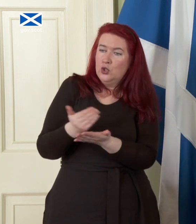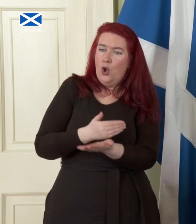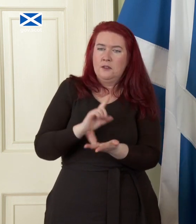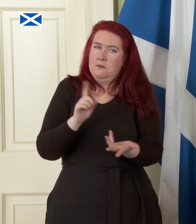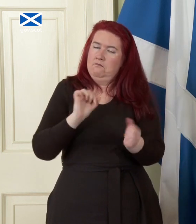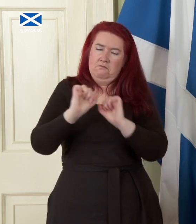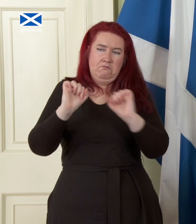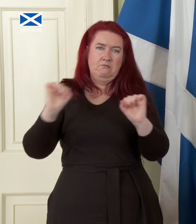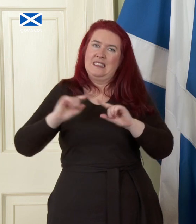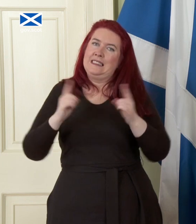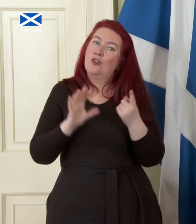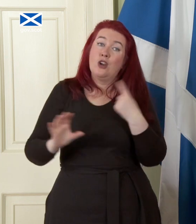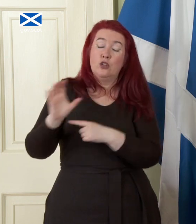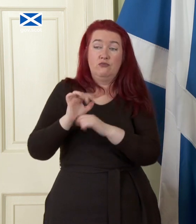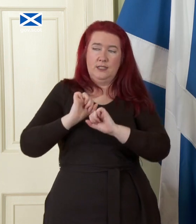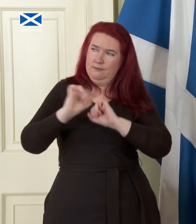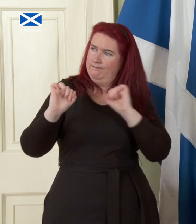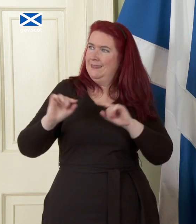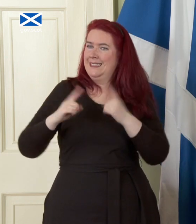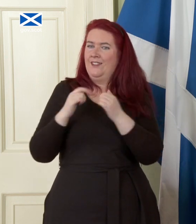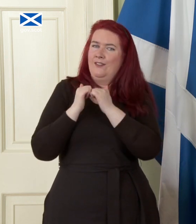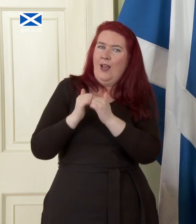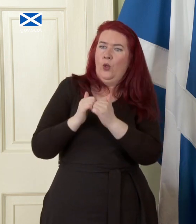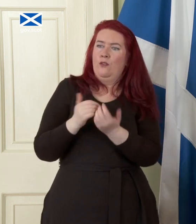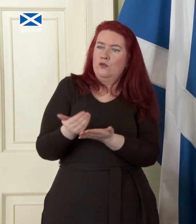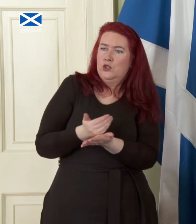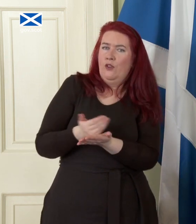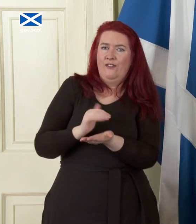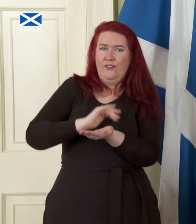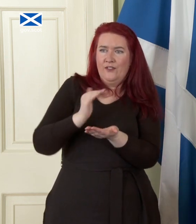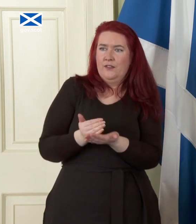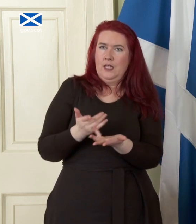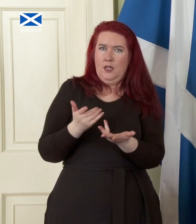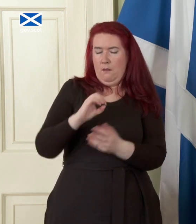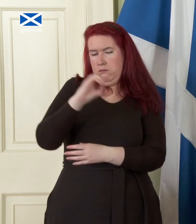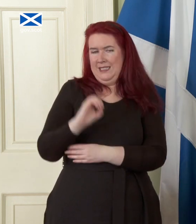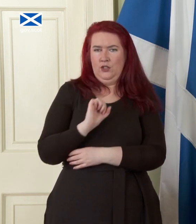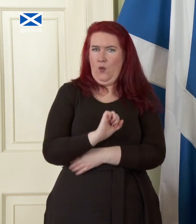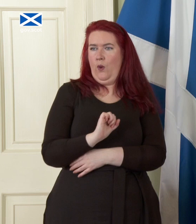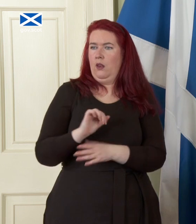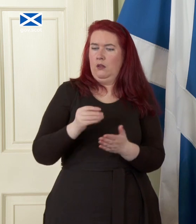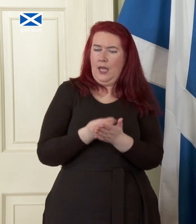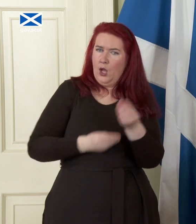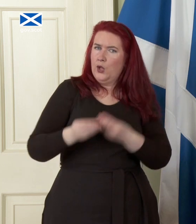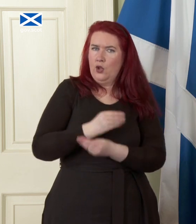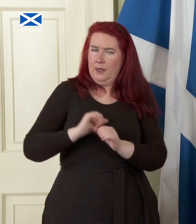countries hold different value of reserves as a proportion of their their overall economy but in